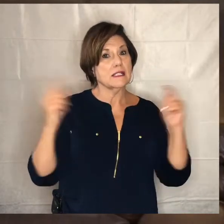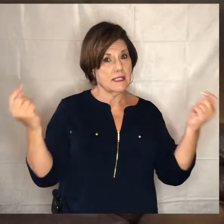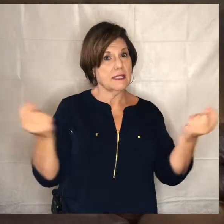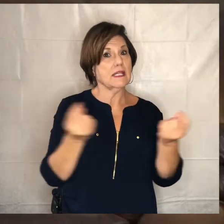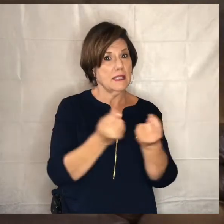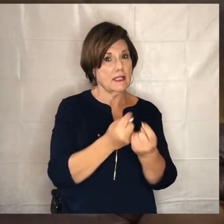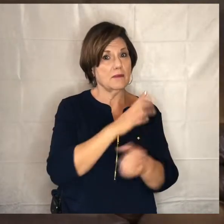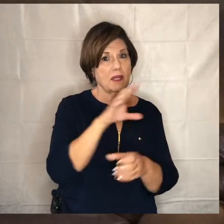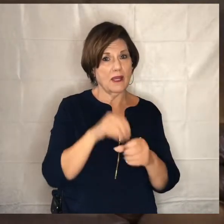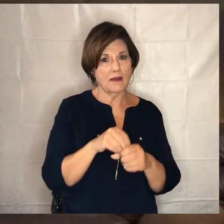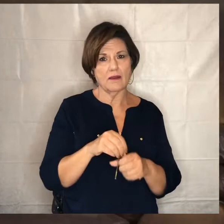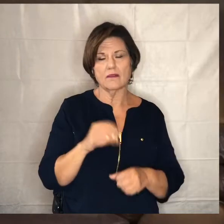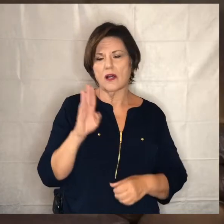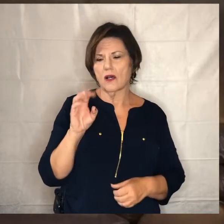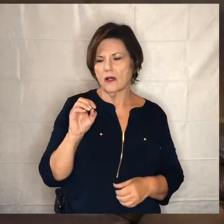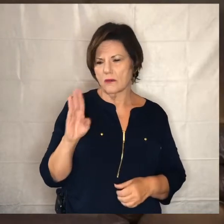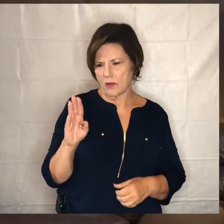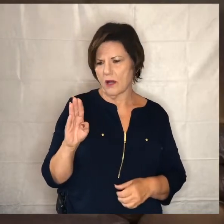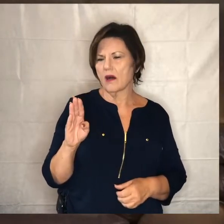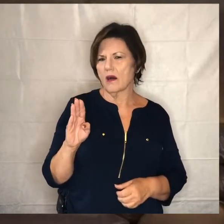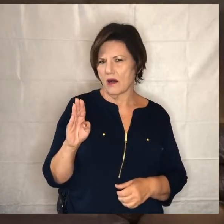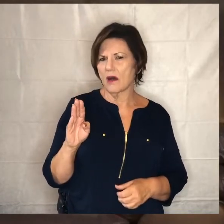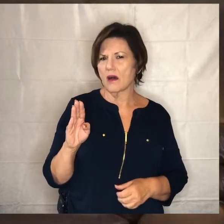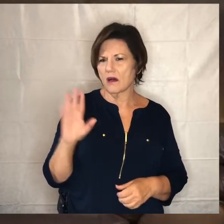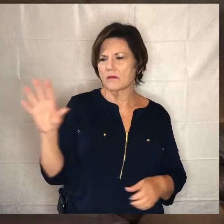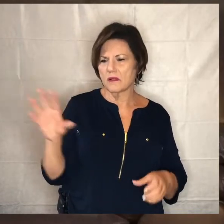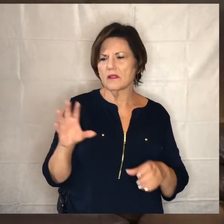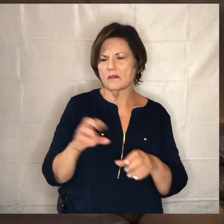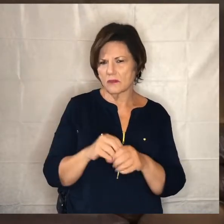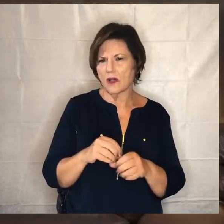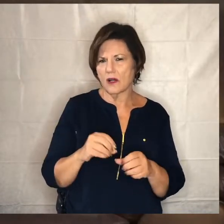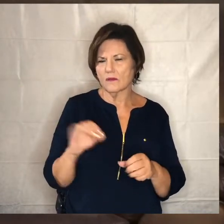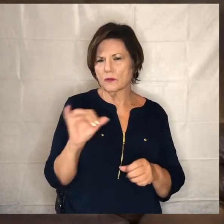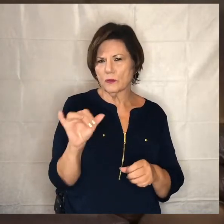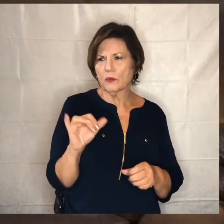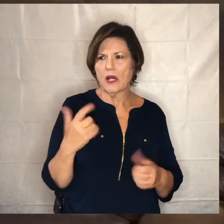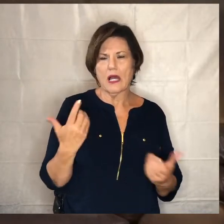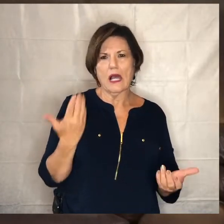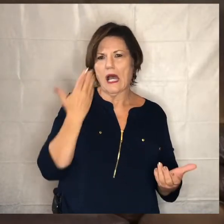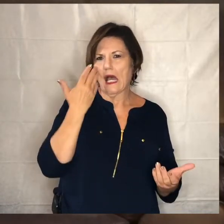you know bob cusick is incredibly gifted in i don't even know the terms that's